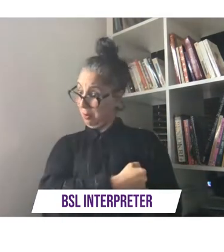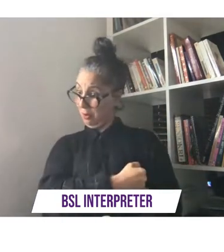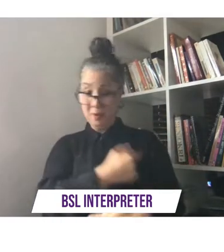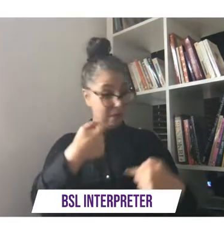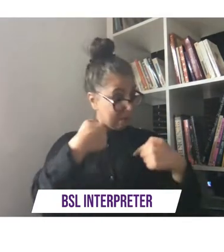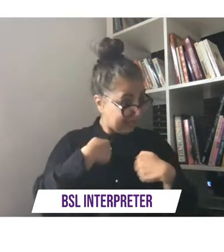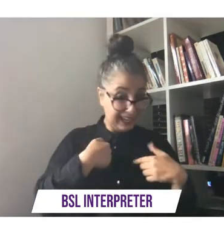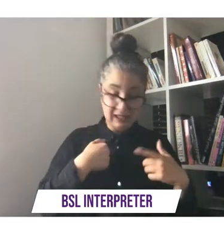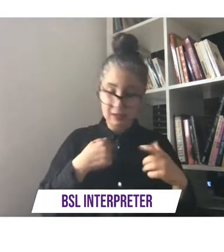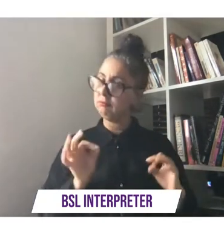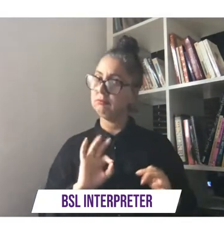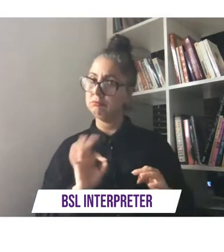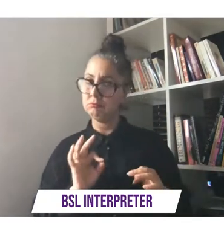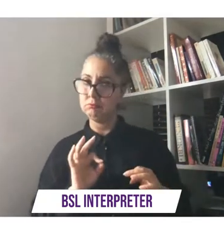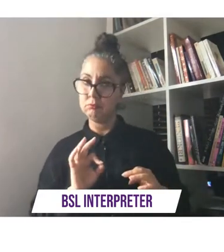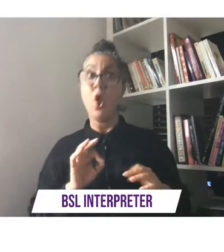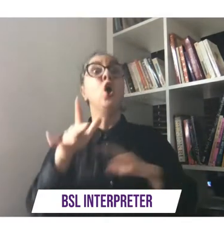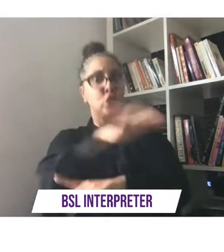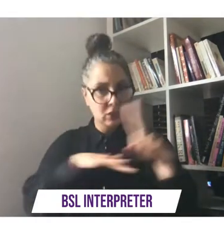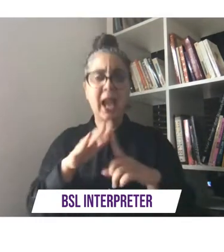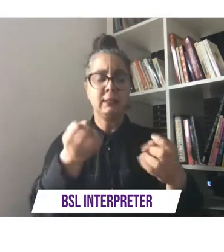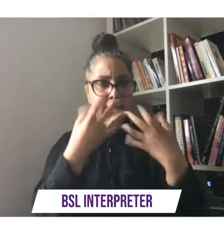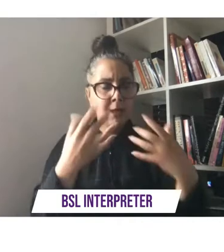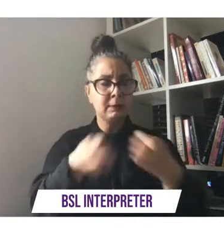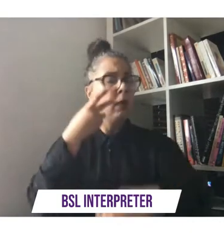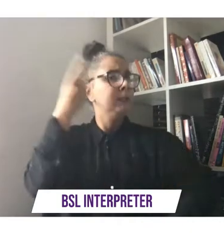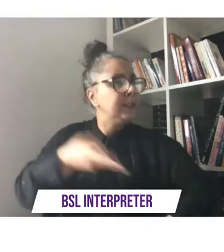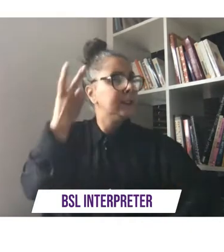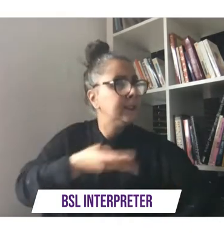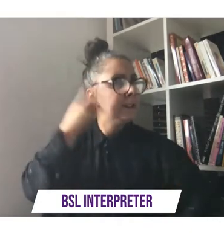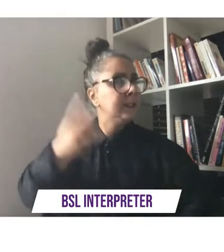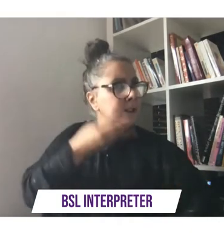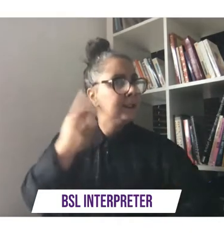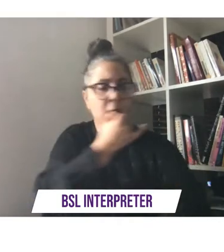don't see vulnerability in that sense the only time i feel vulnerable is when the systems and